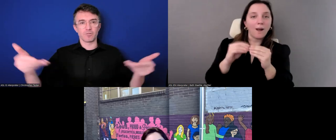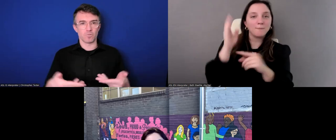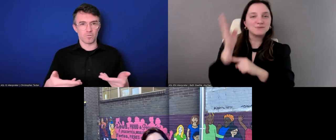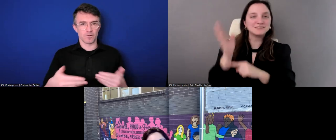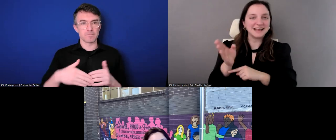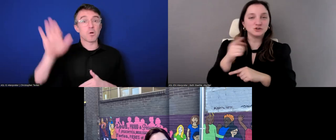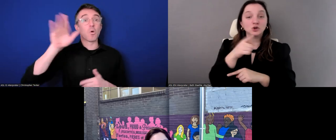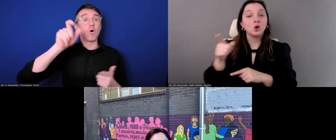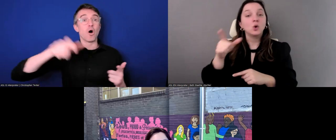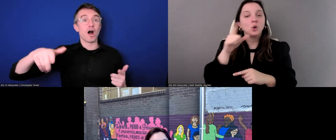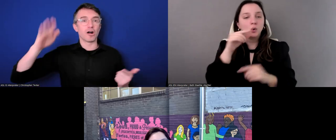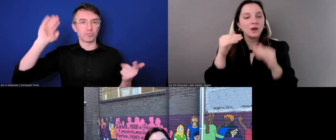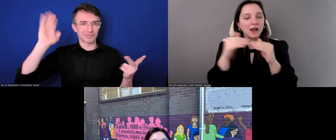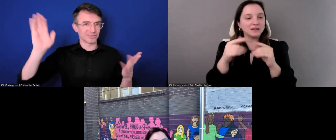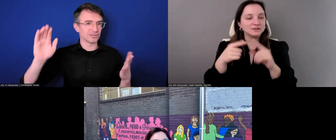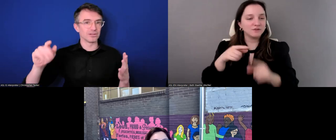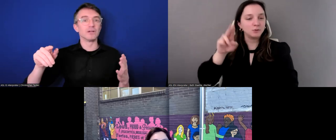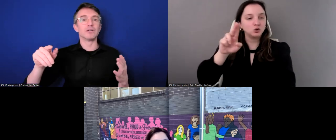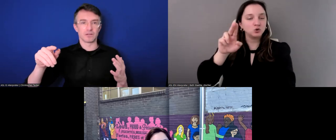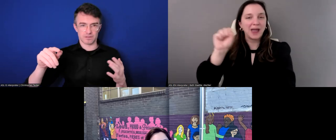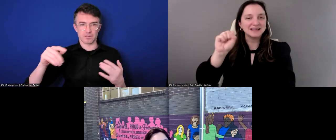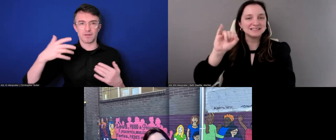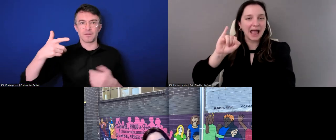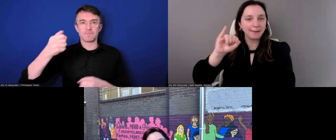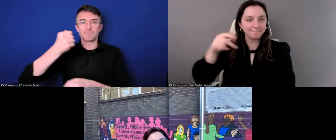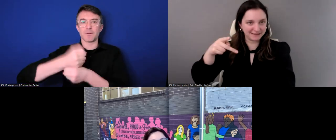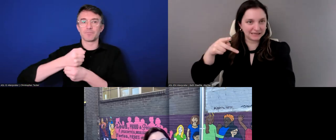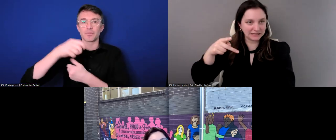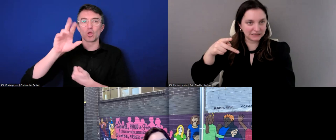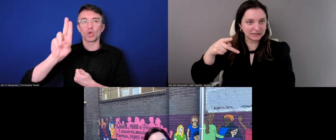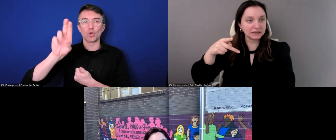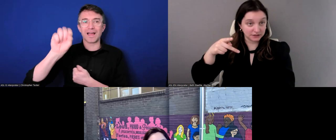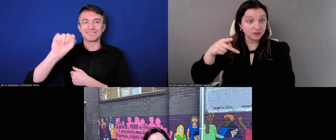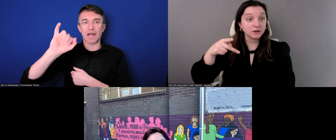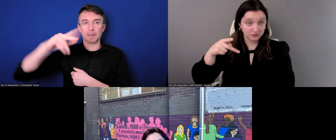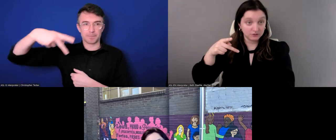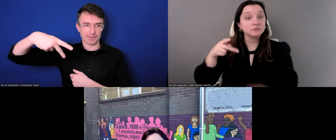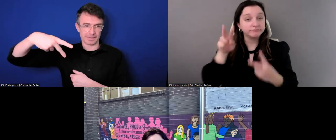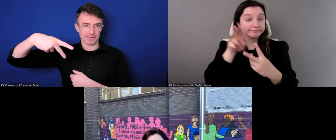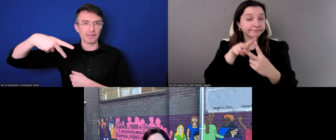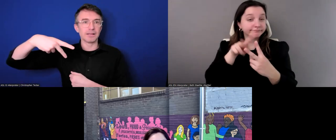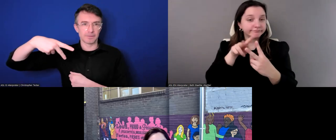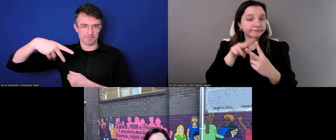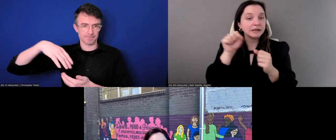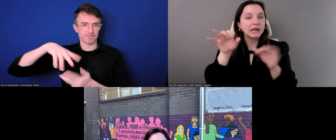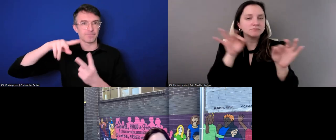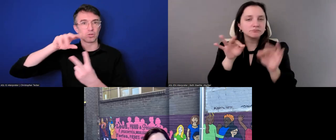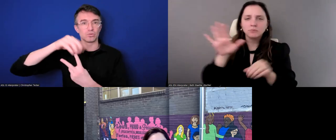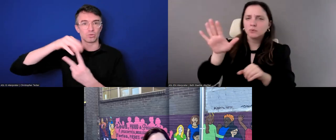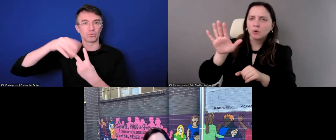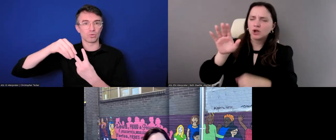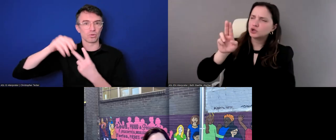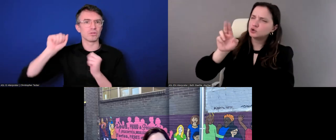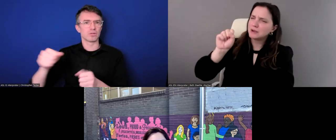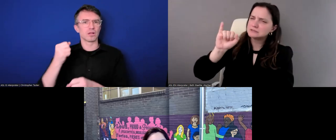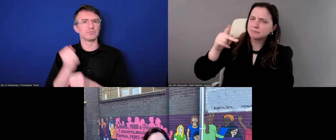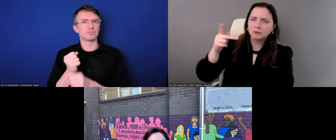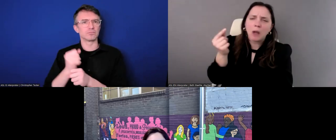USIP.